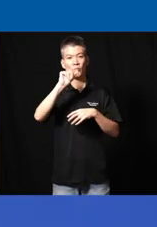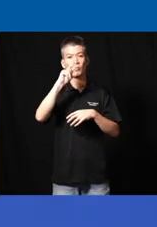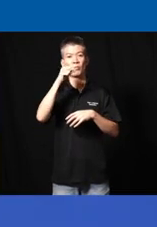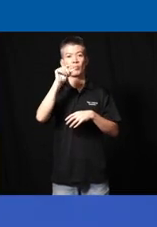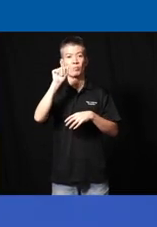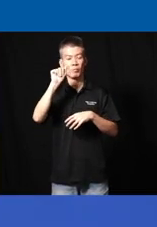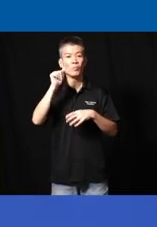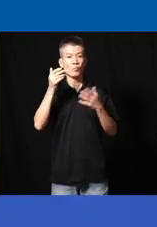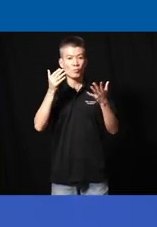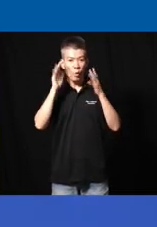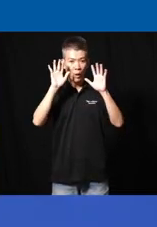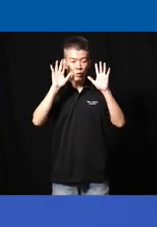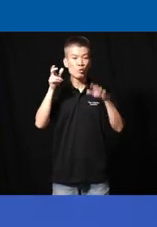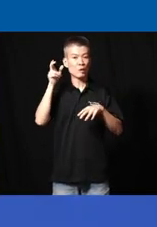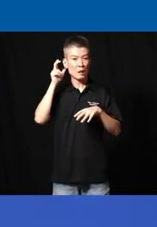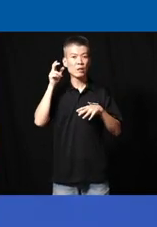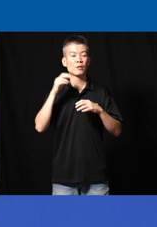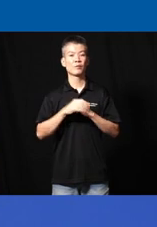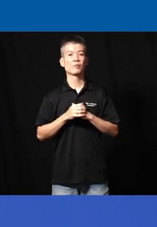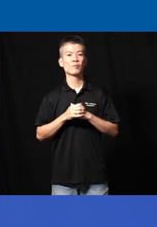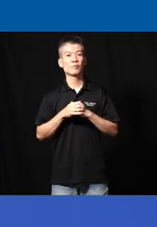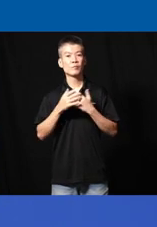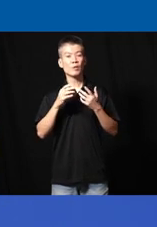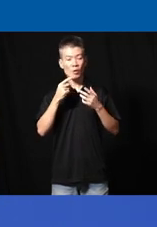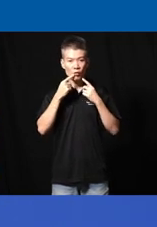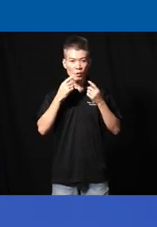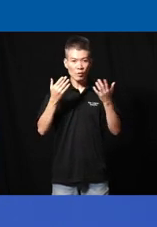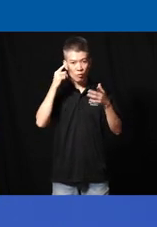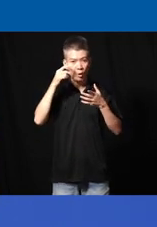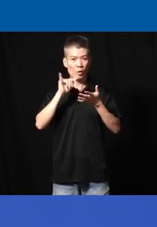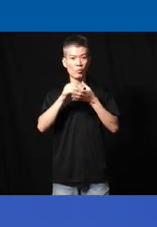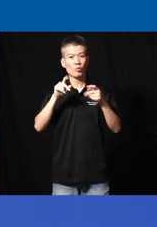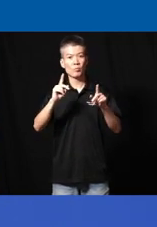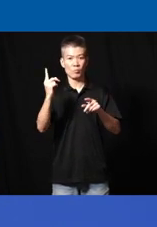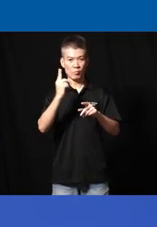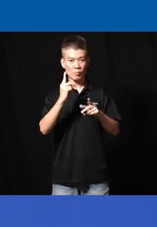um wonderful to hear the um well firstly thank you for the opportunity to come and share and